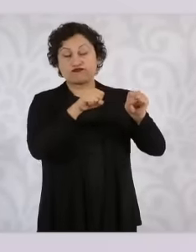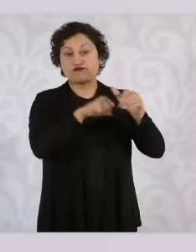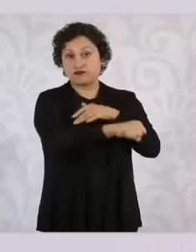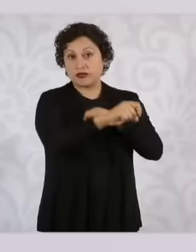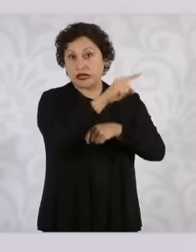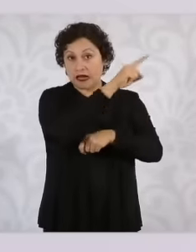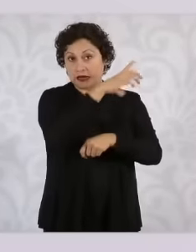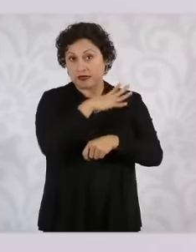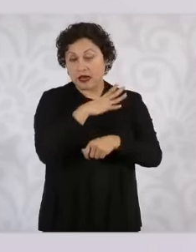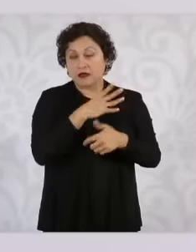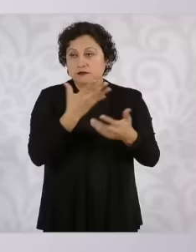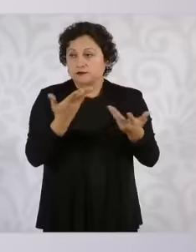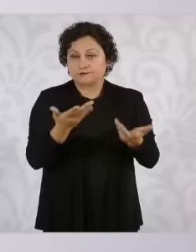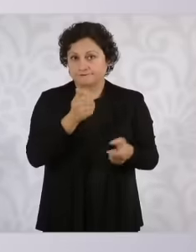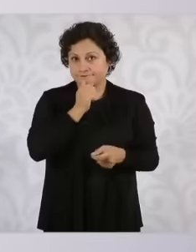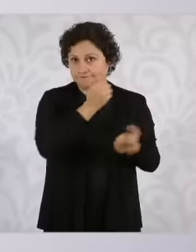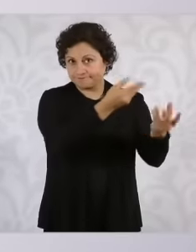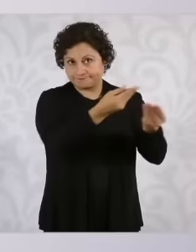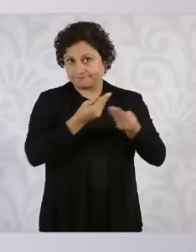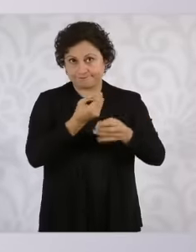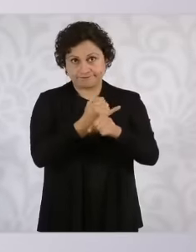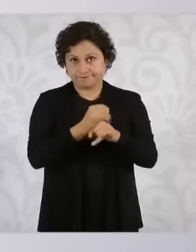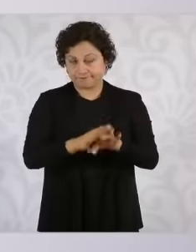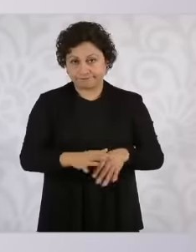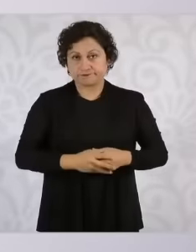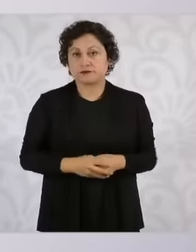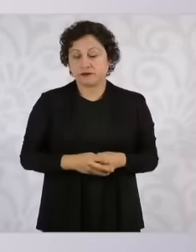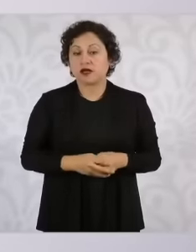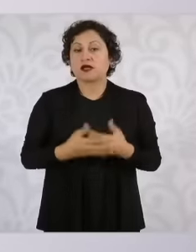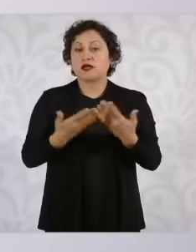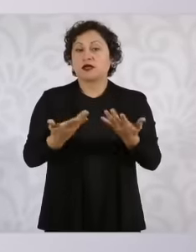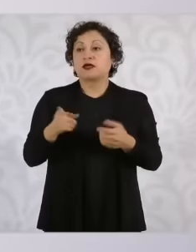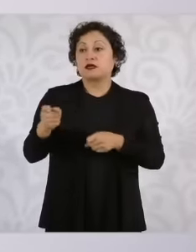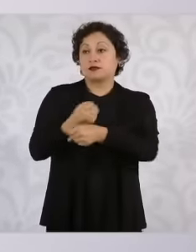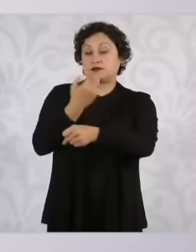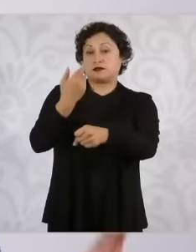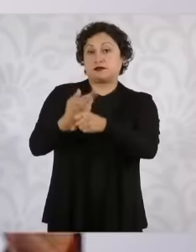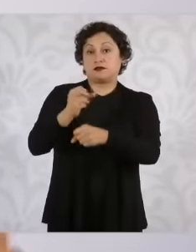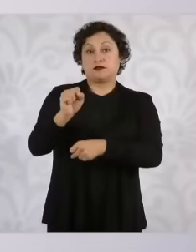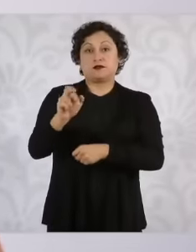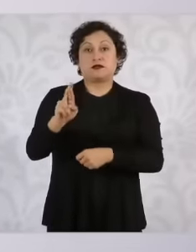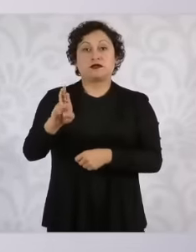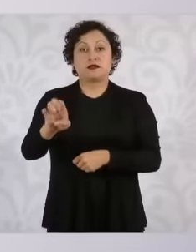The secretary of foreign affairs is going to meet with the ambassador. The ambassador is going to